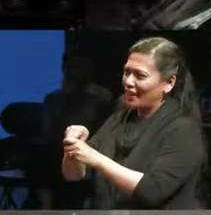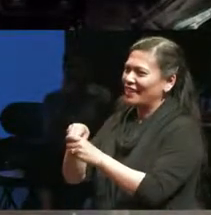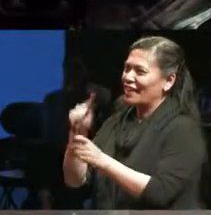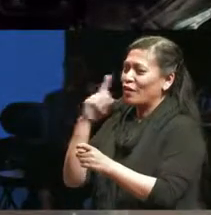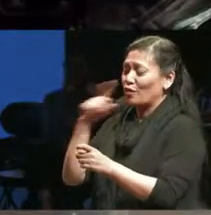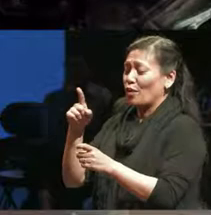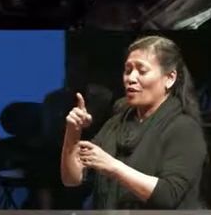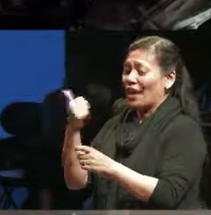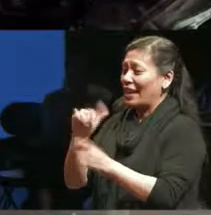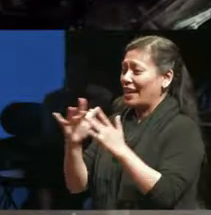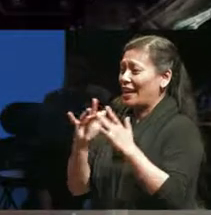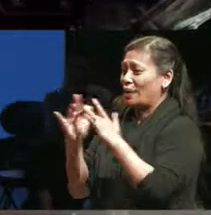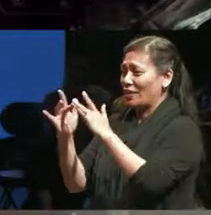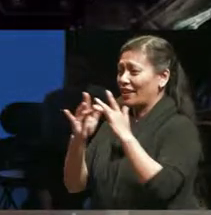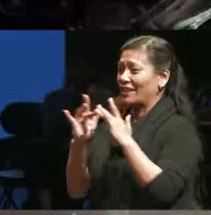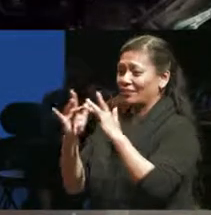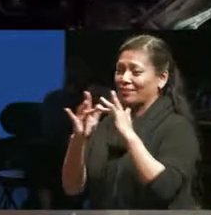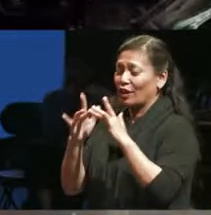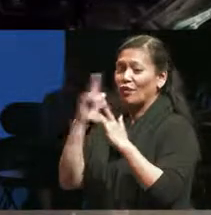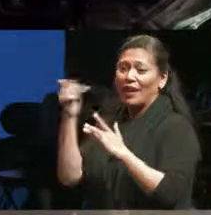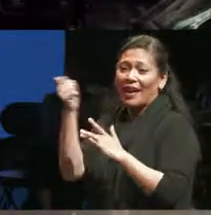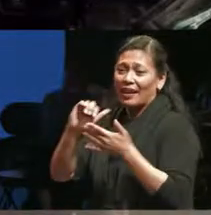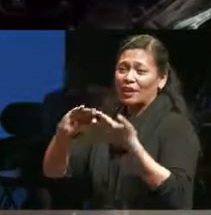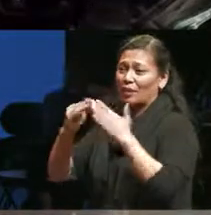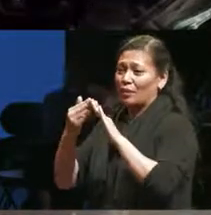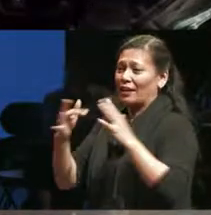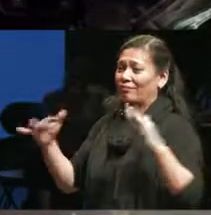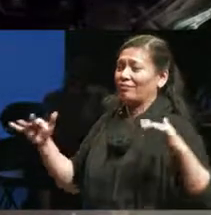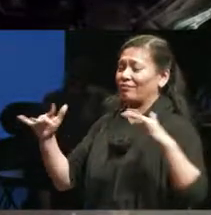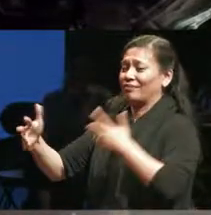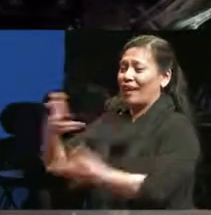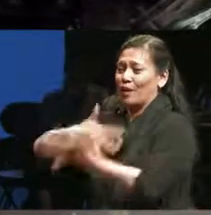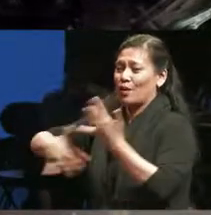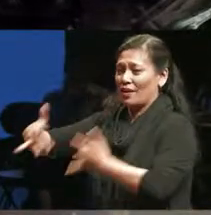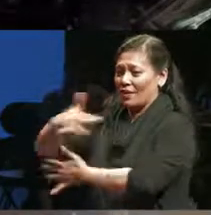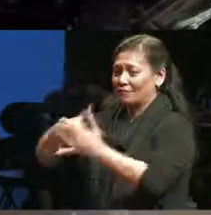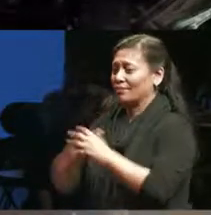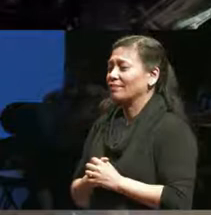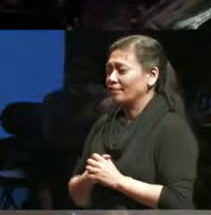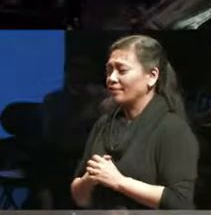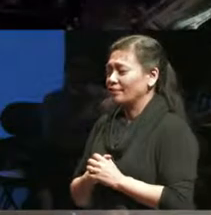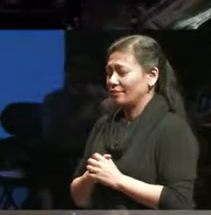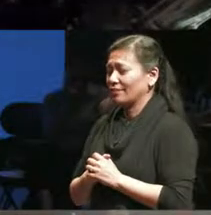and any kind of community gathering so it's I just I so I said so the answer to